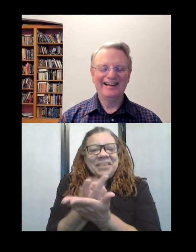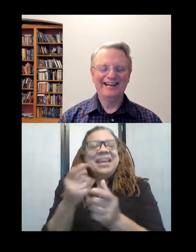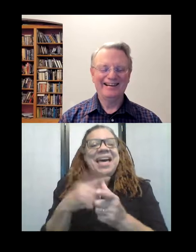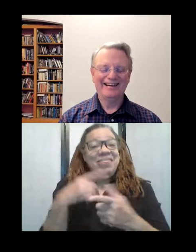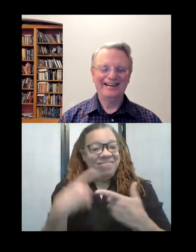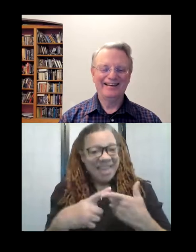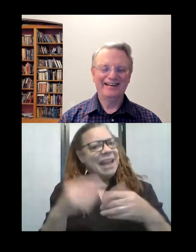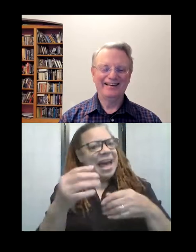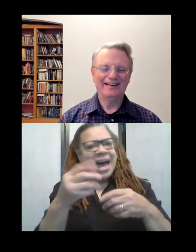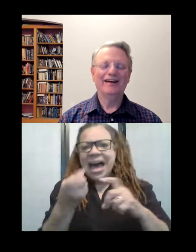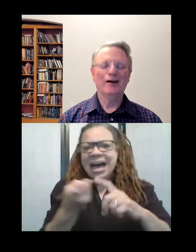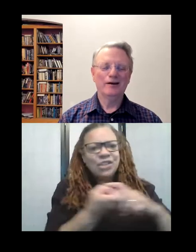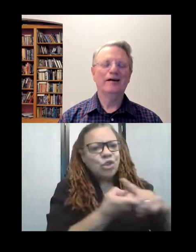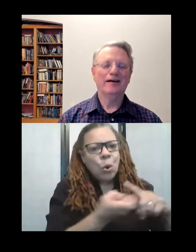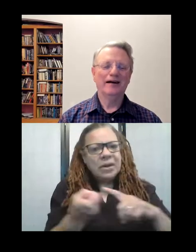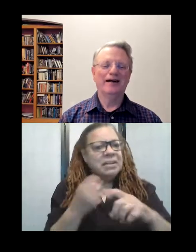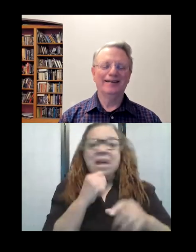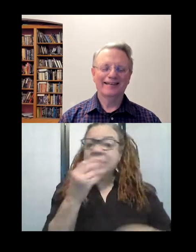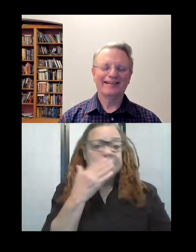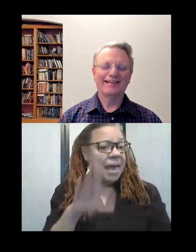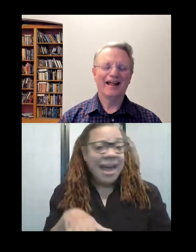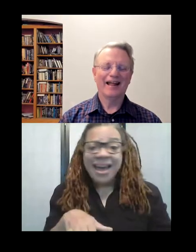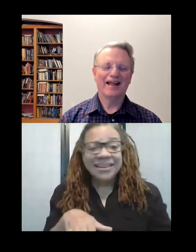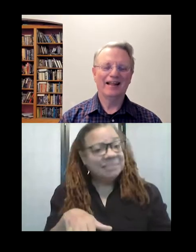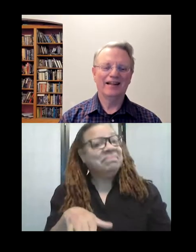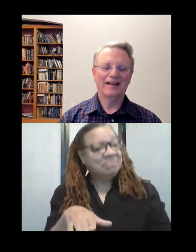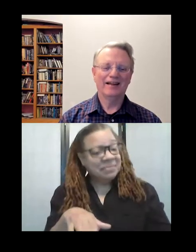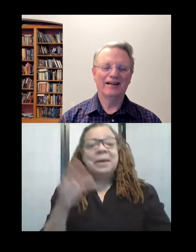And it wasn't too bad. But at that point, my mother decided, okay, we're going